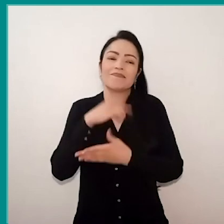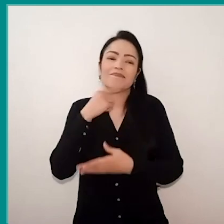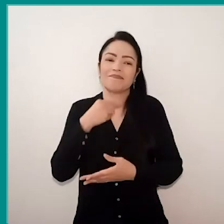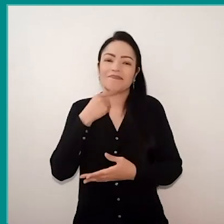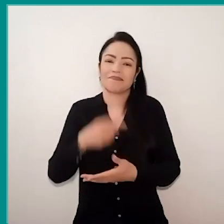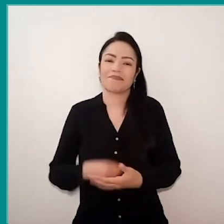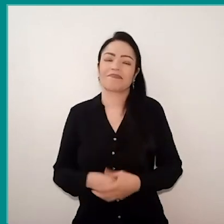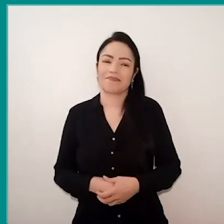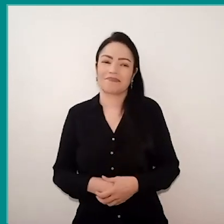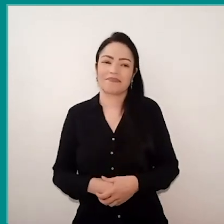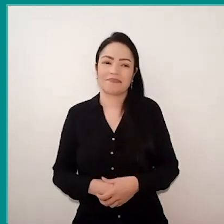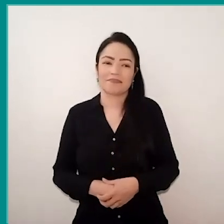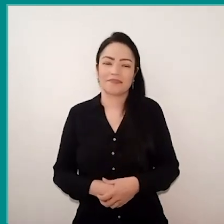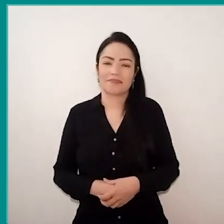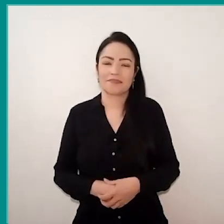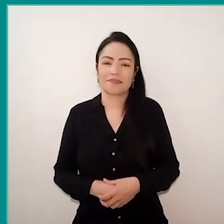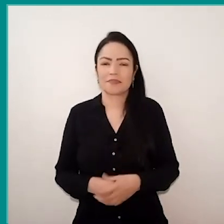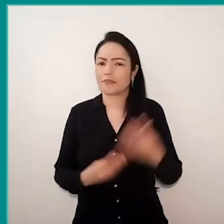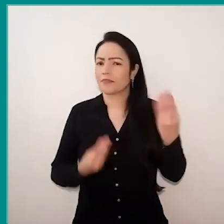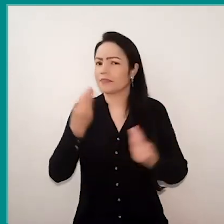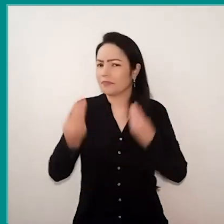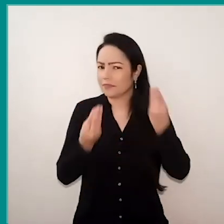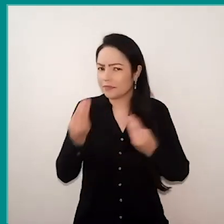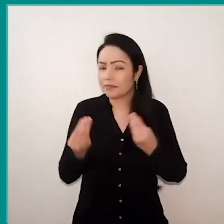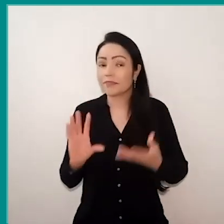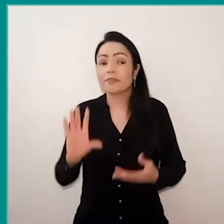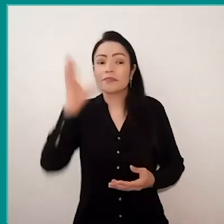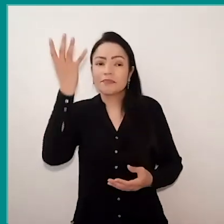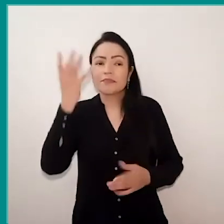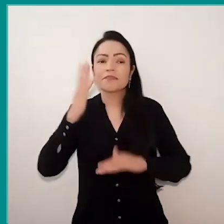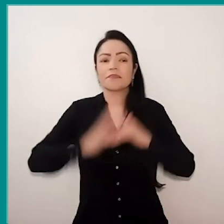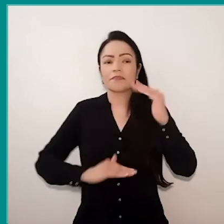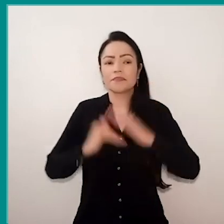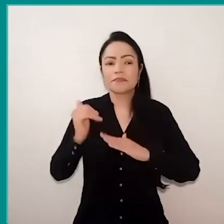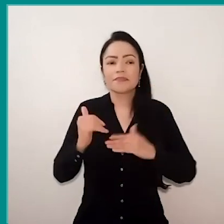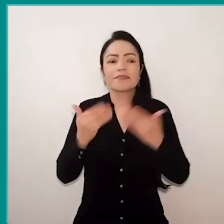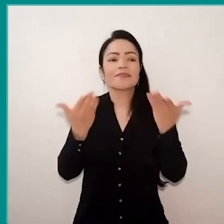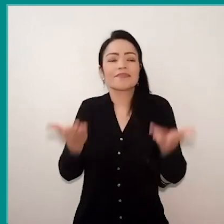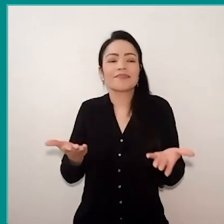Well, how is that did these actions happen? Tell us a little bit how you did.